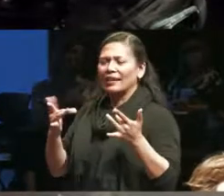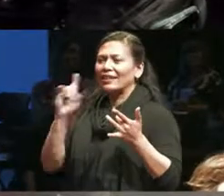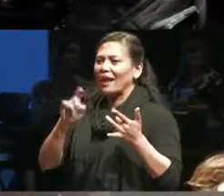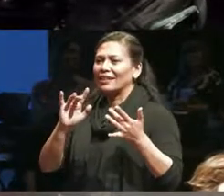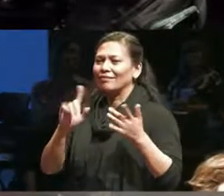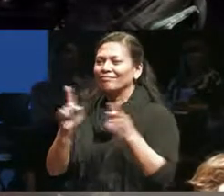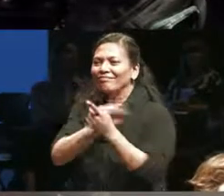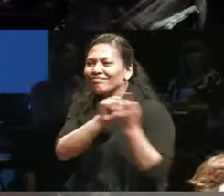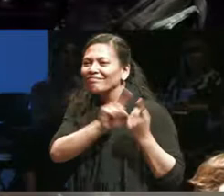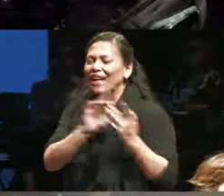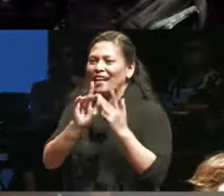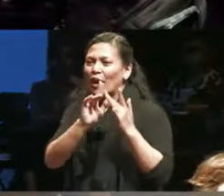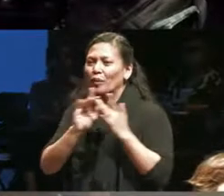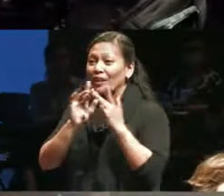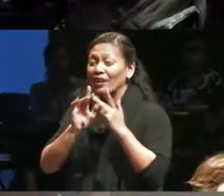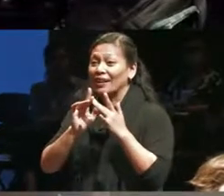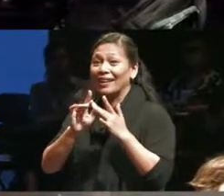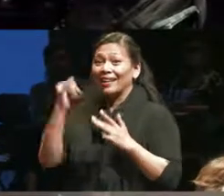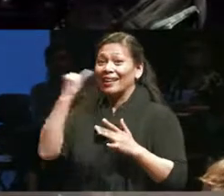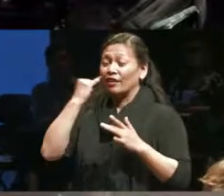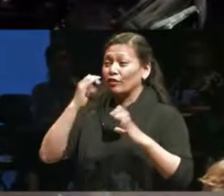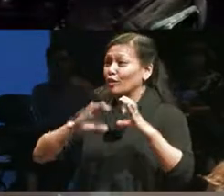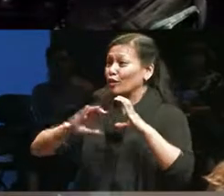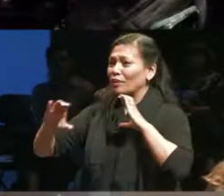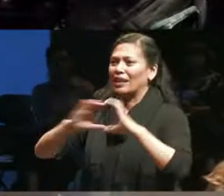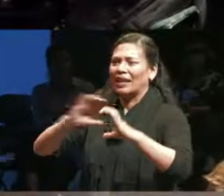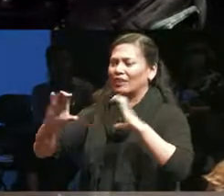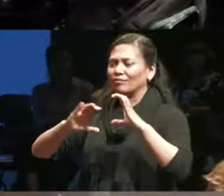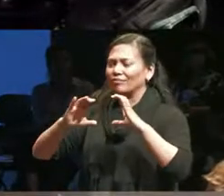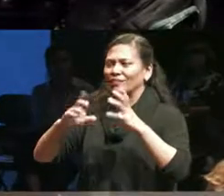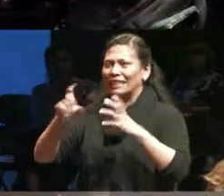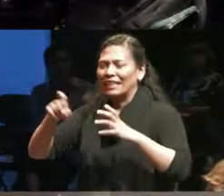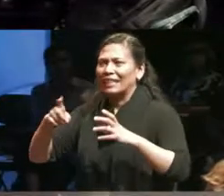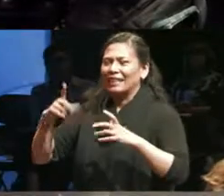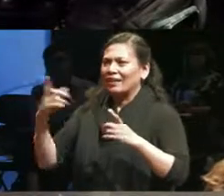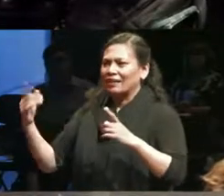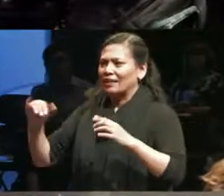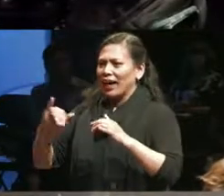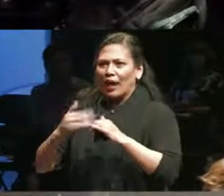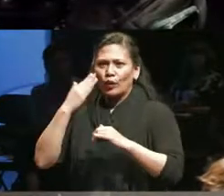that's very difficult to do when you have a communication need I'm sure that